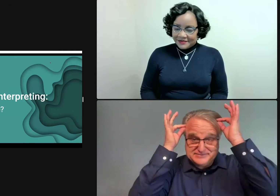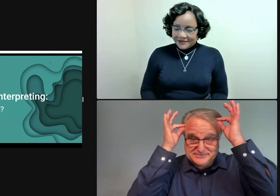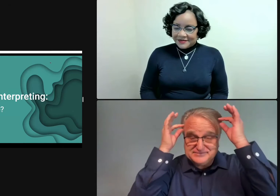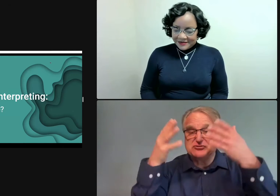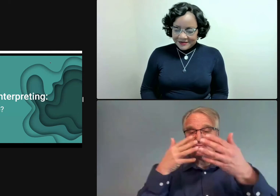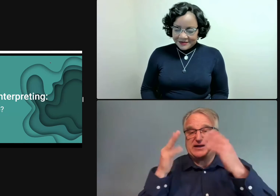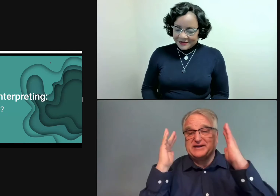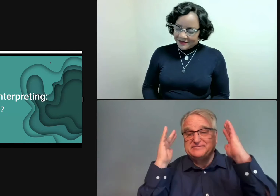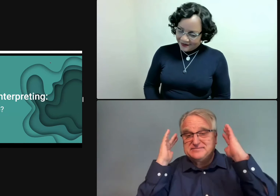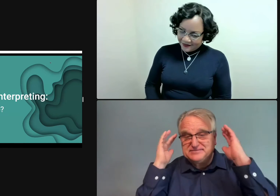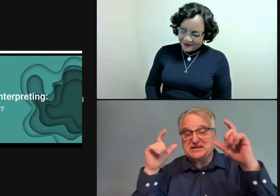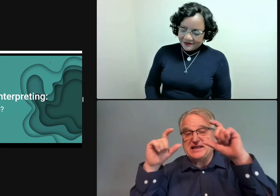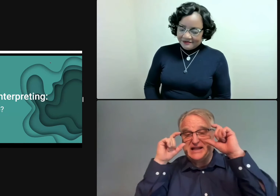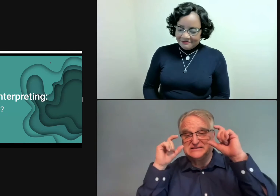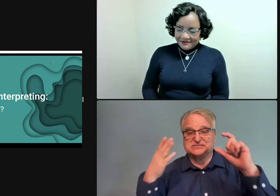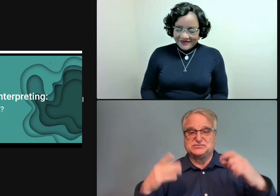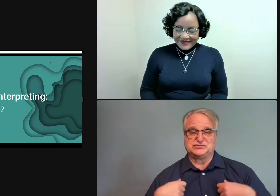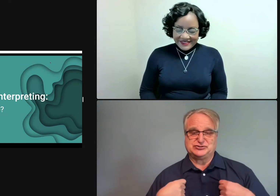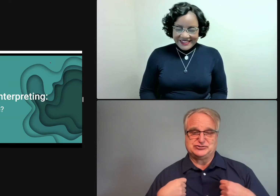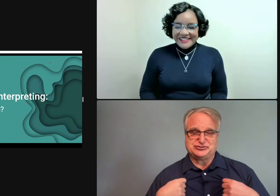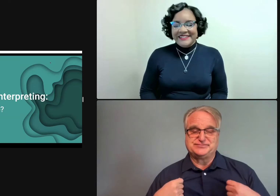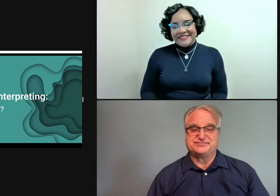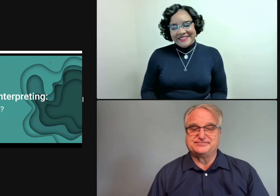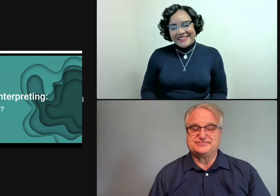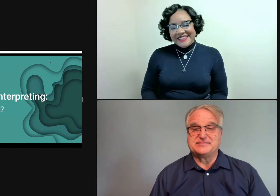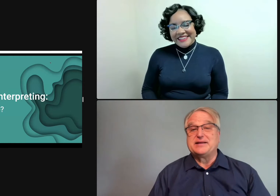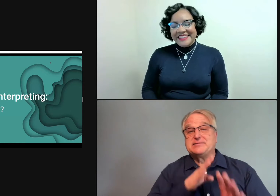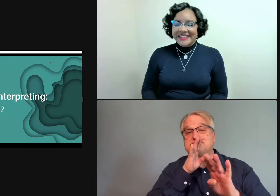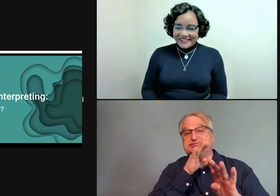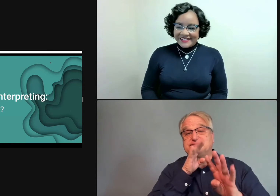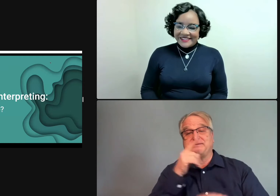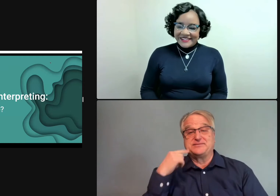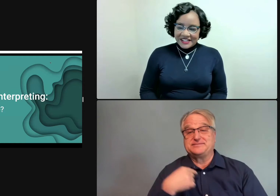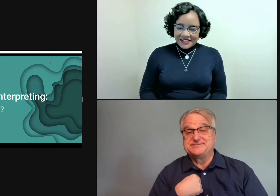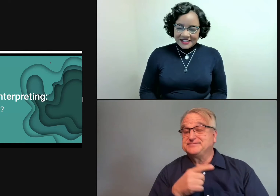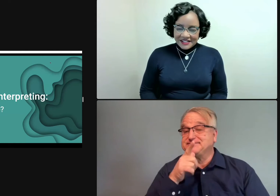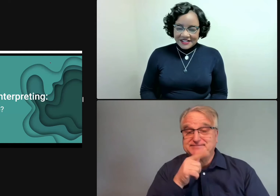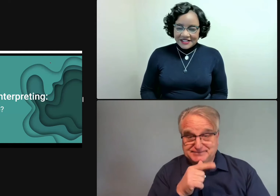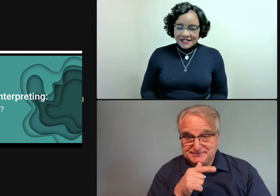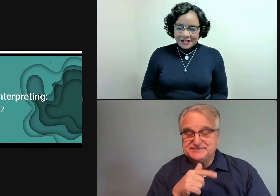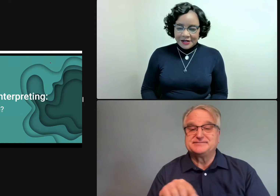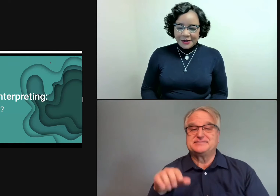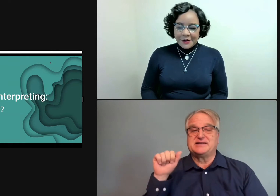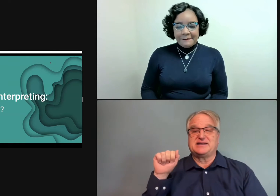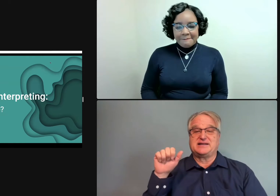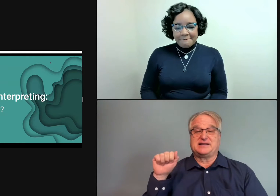I have dirty blond hair that is rapidly graying. And I wear glasses. And also I'm wearing a blue shirt. The voice that you're hearing right now